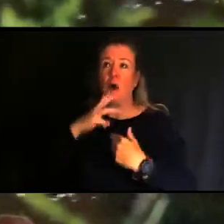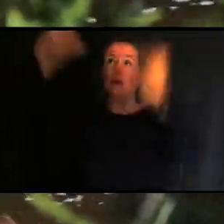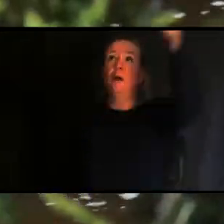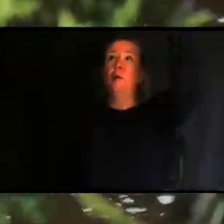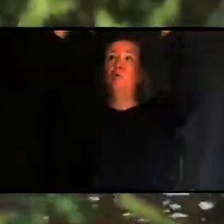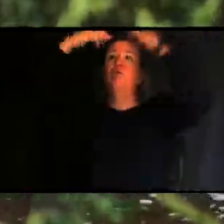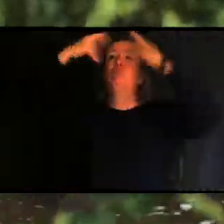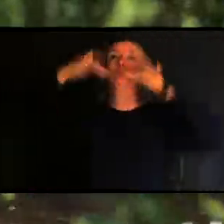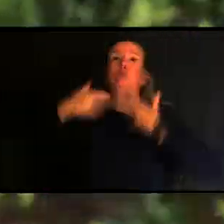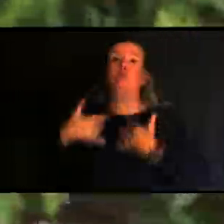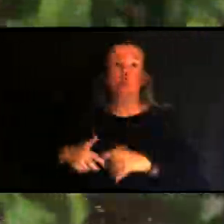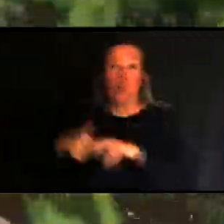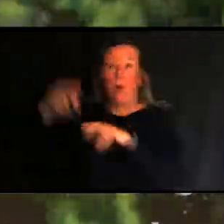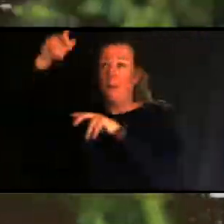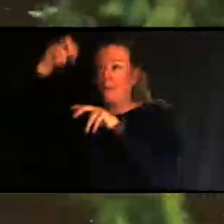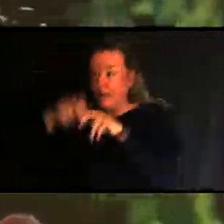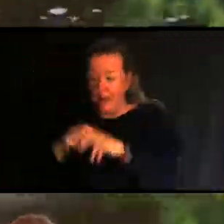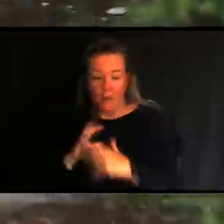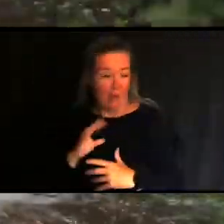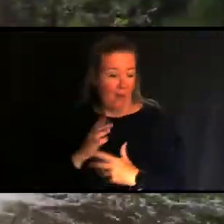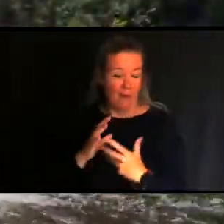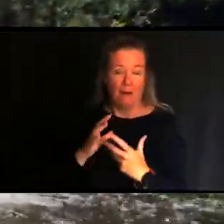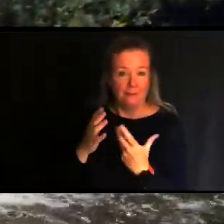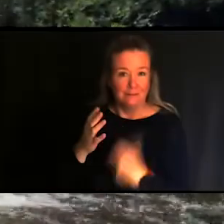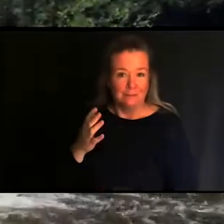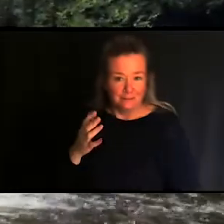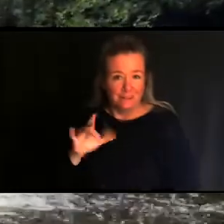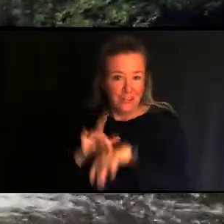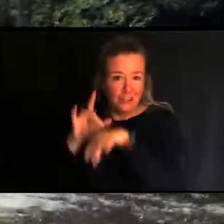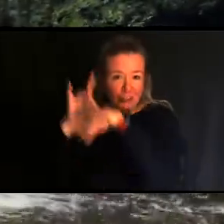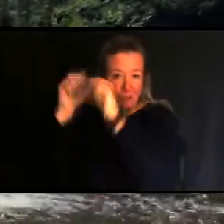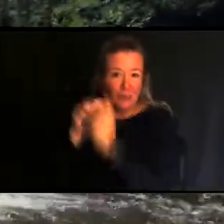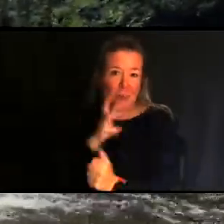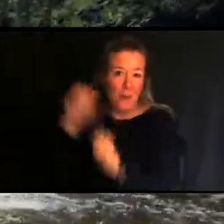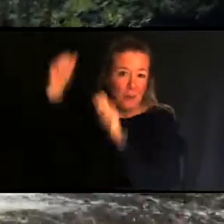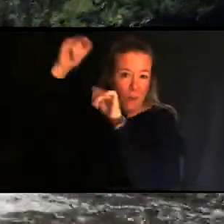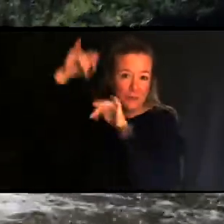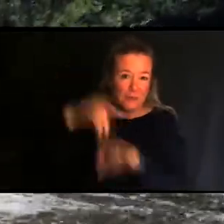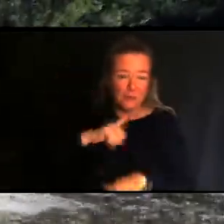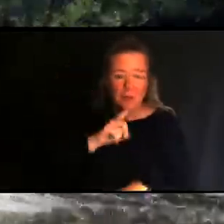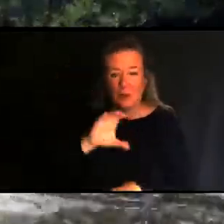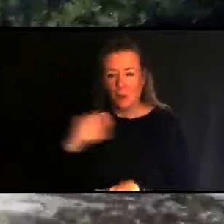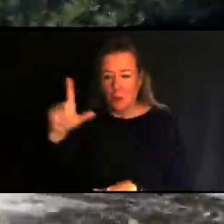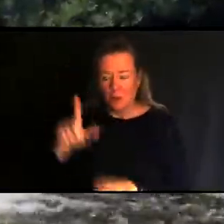go up and down the waterfall shelves as the water pours down. It’s a really cool and unique experience.